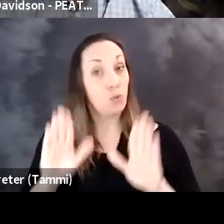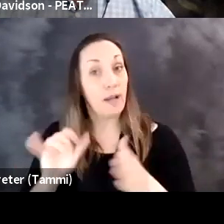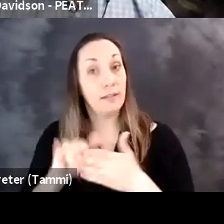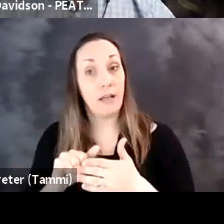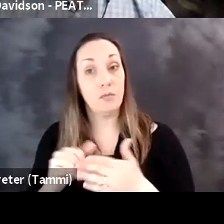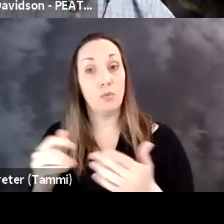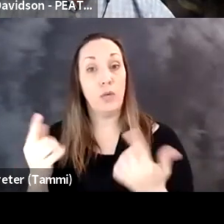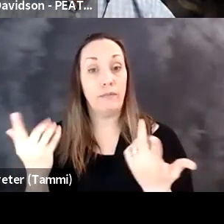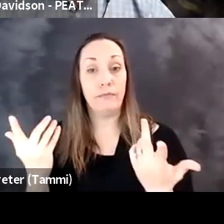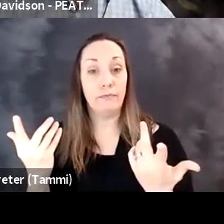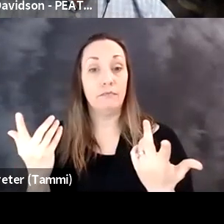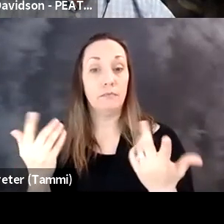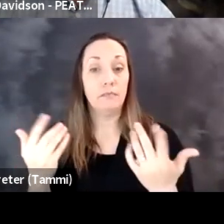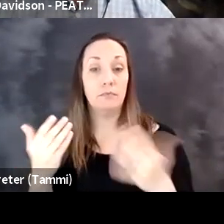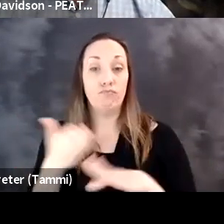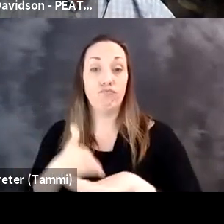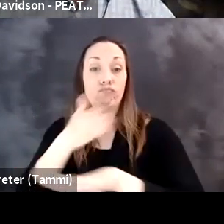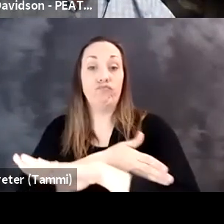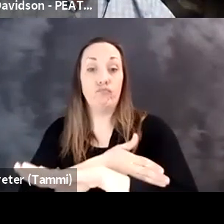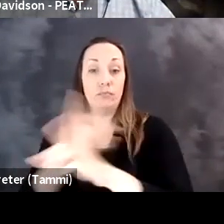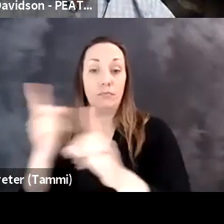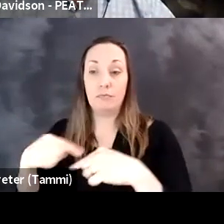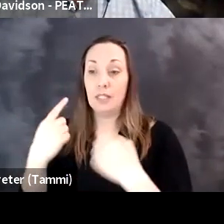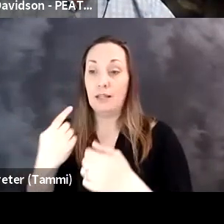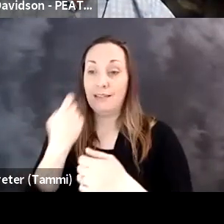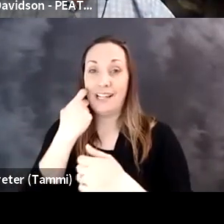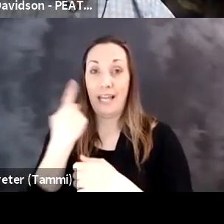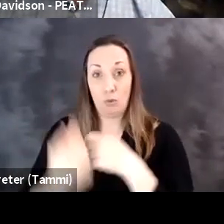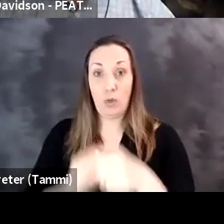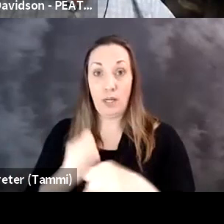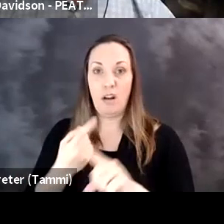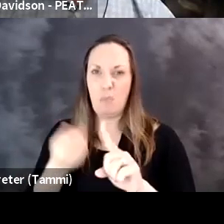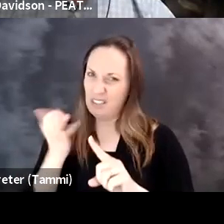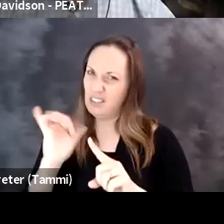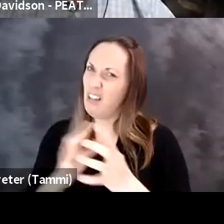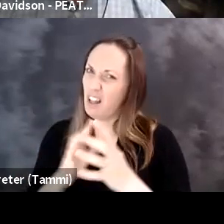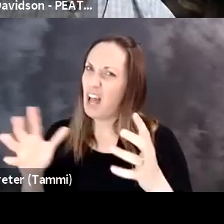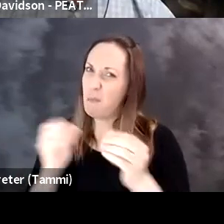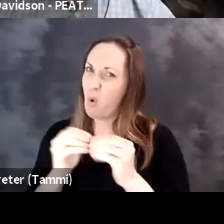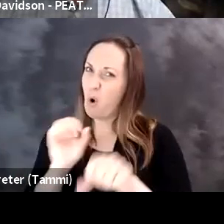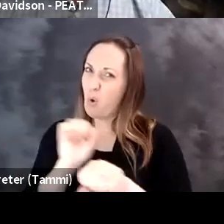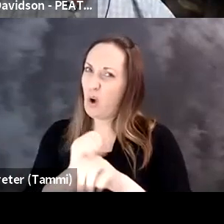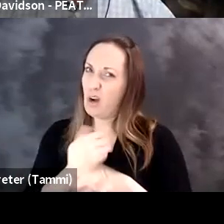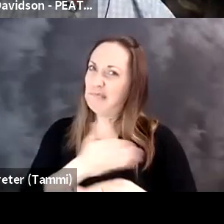you know, one size fits all. It's great that we've come a long ways in this last year but I think there's